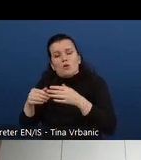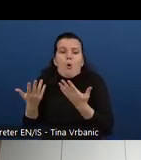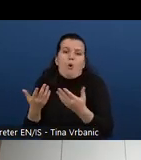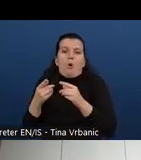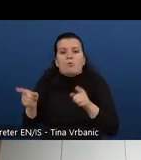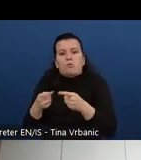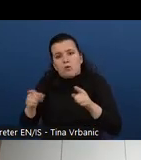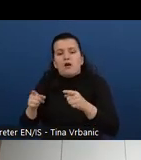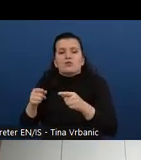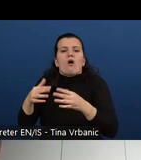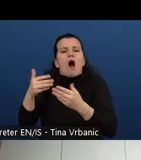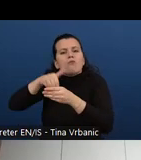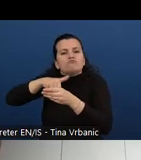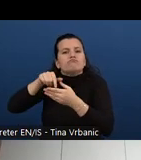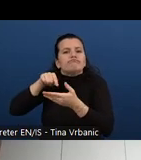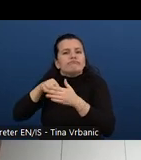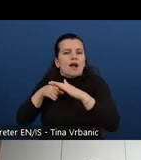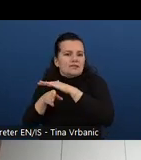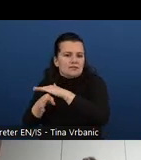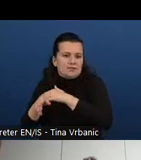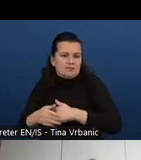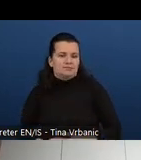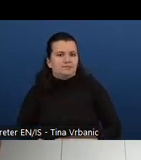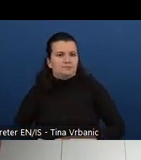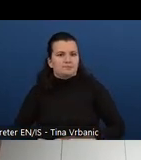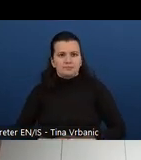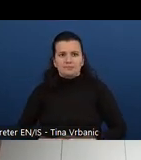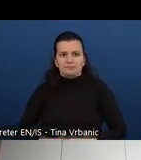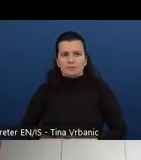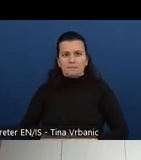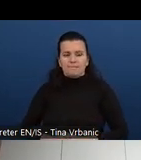So we said the curricula has different parts.